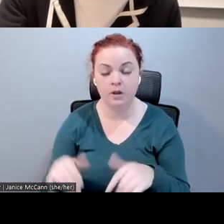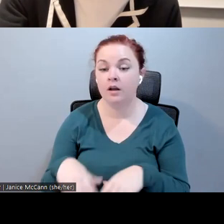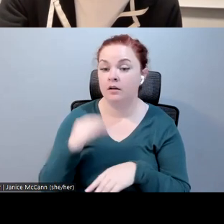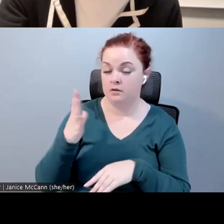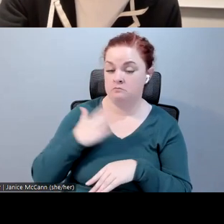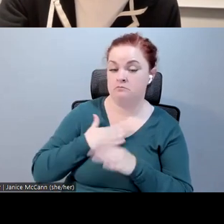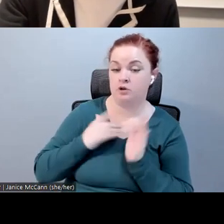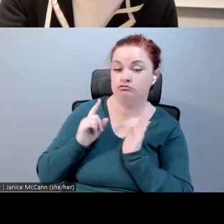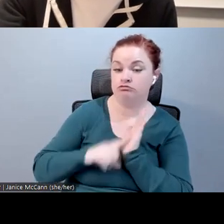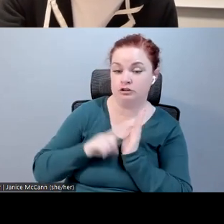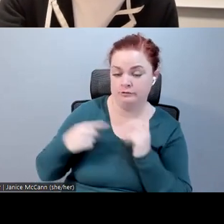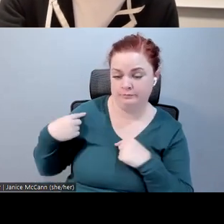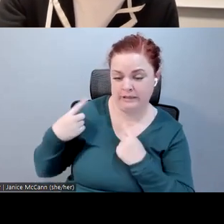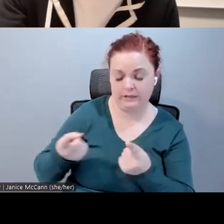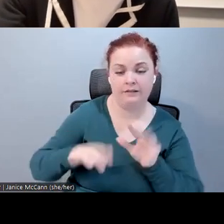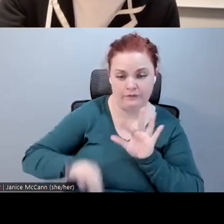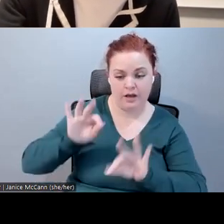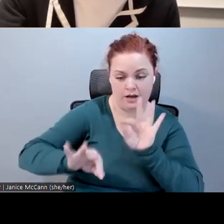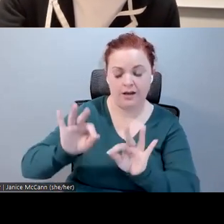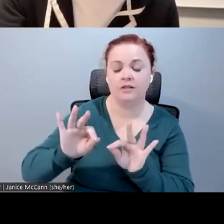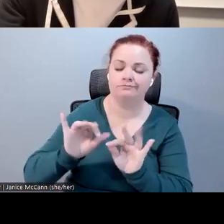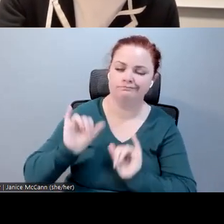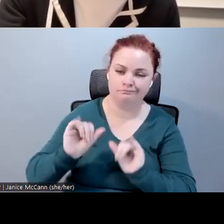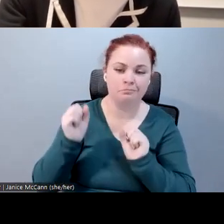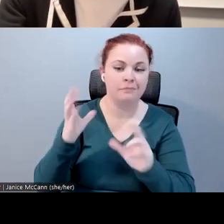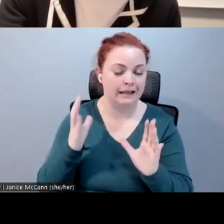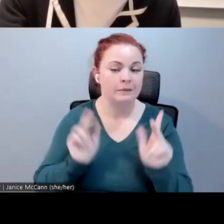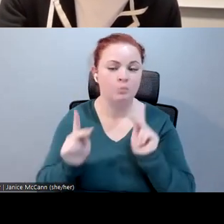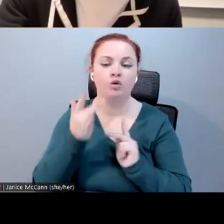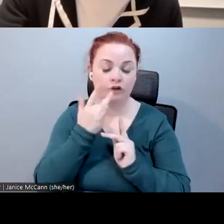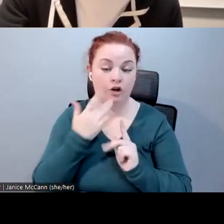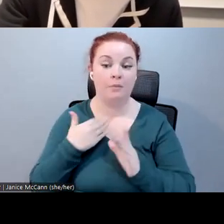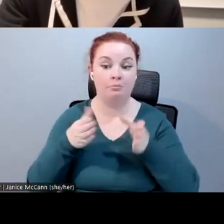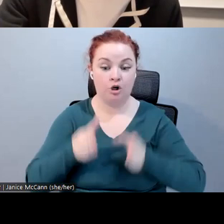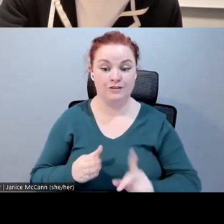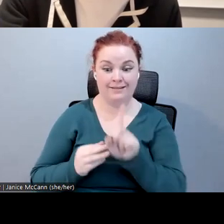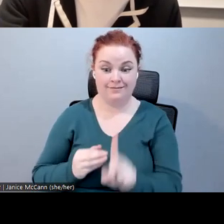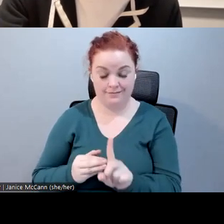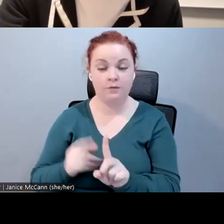overwhelming support for captioning bubbles. With the